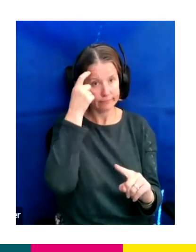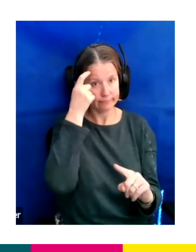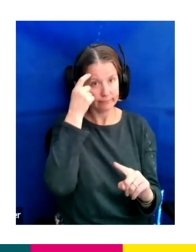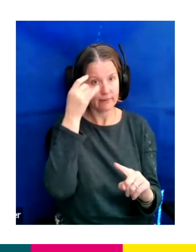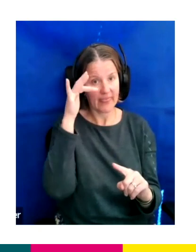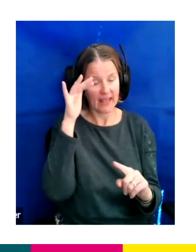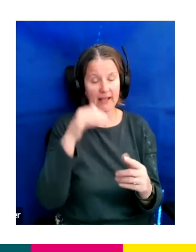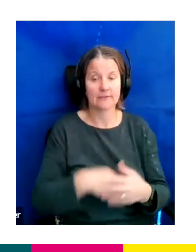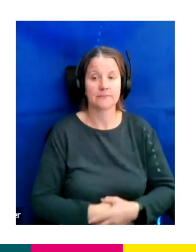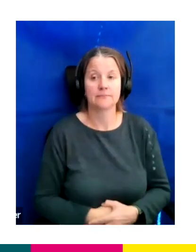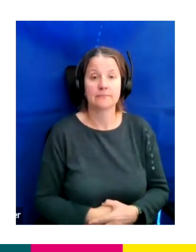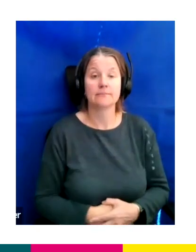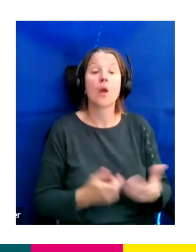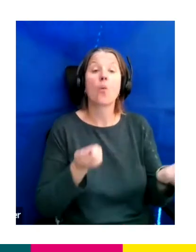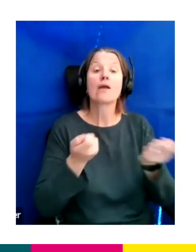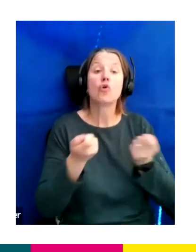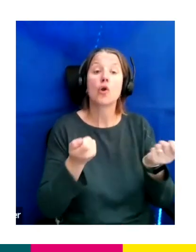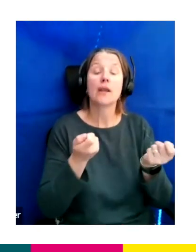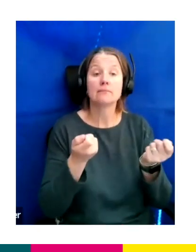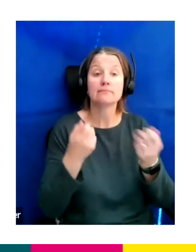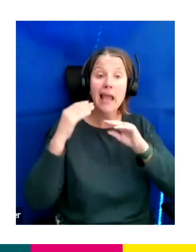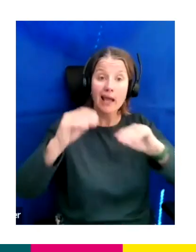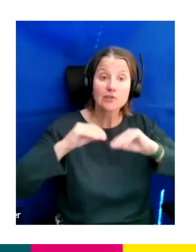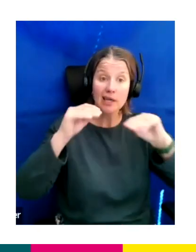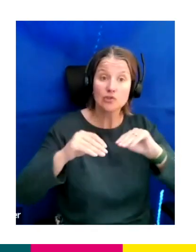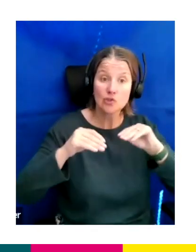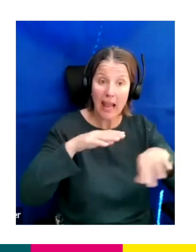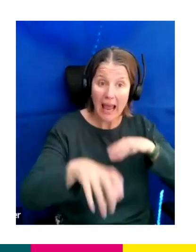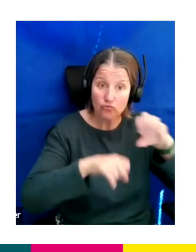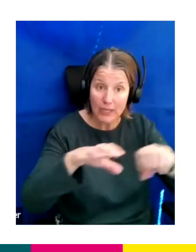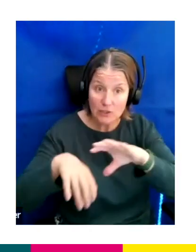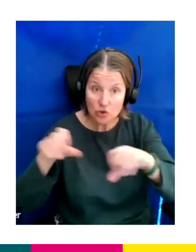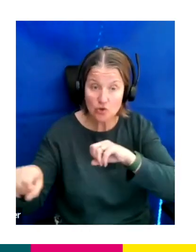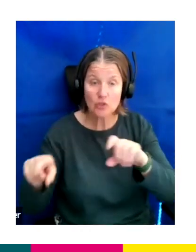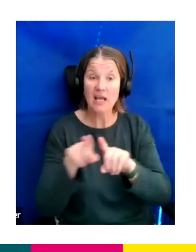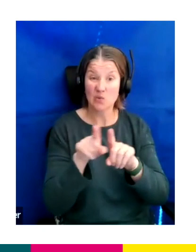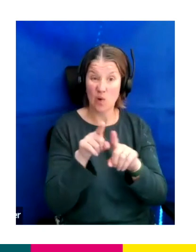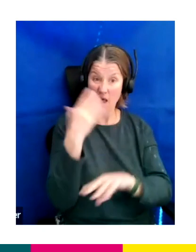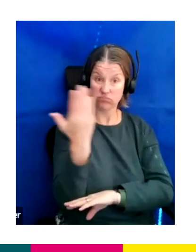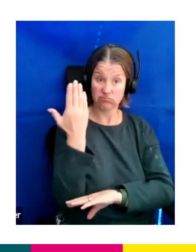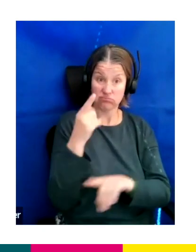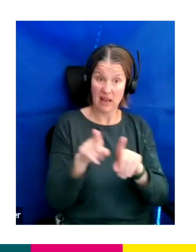We run educational outreach and we run obviously talks like this with our business partners throughout the year.